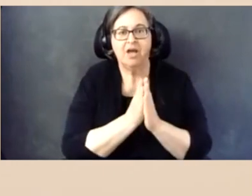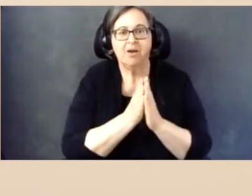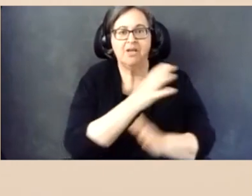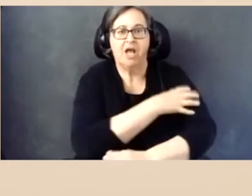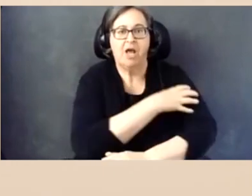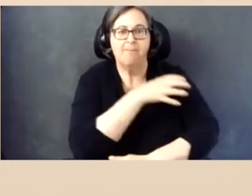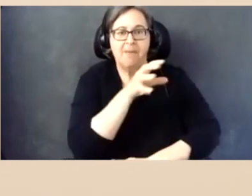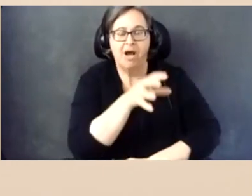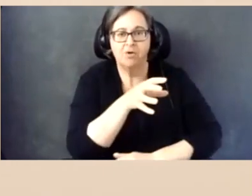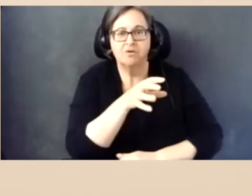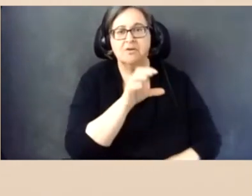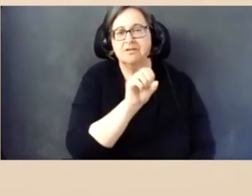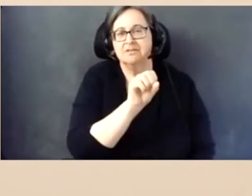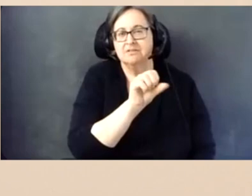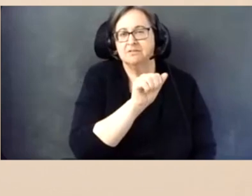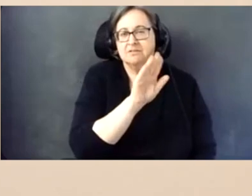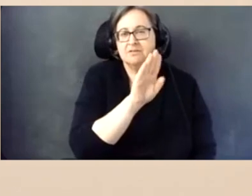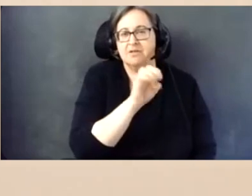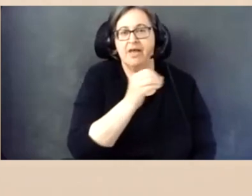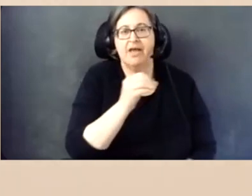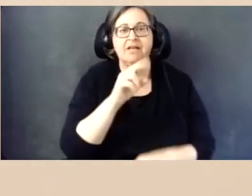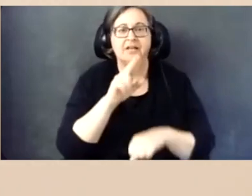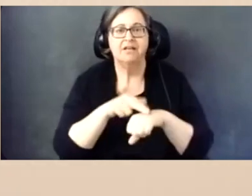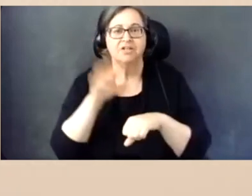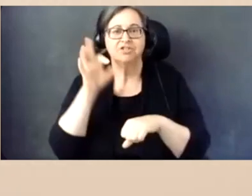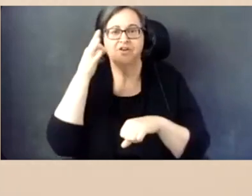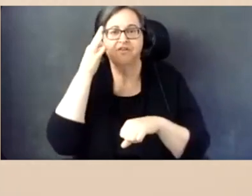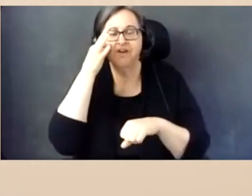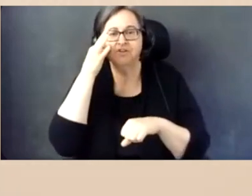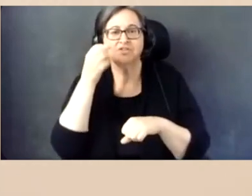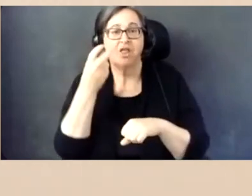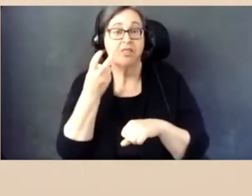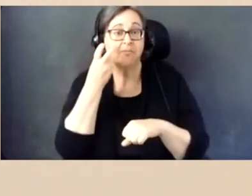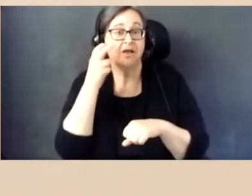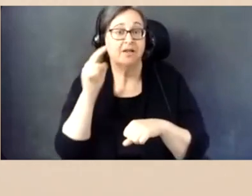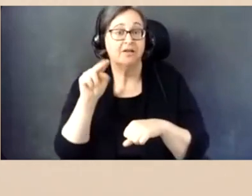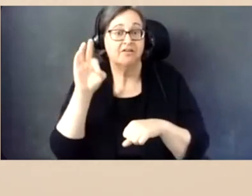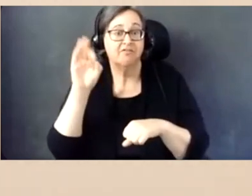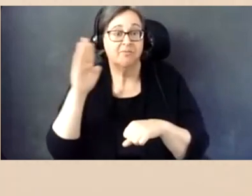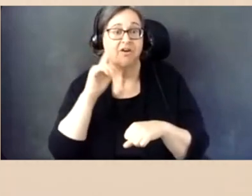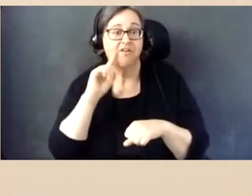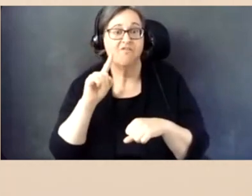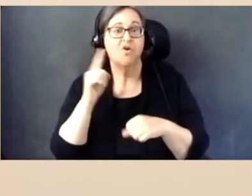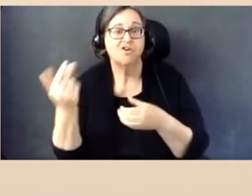National Federation of the Blind for joining us today and enriching our program.